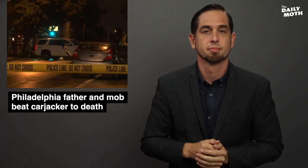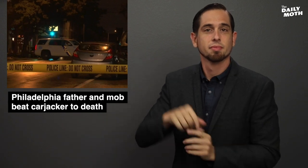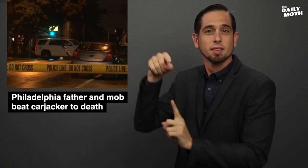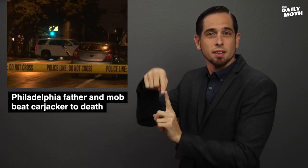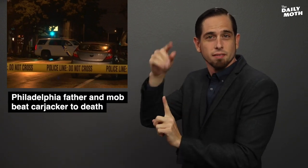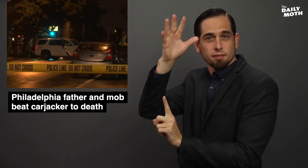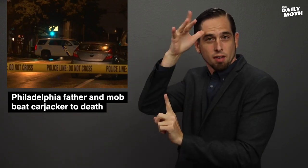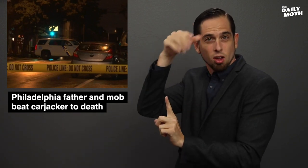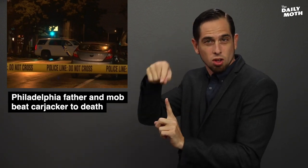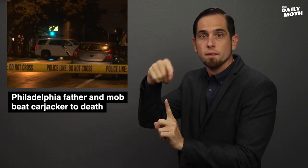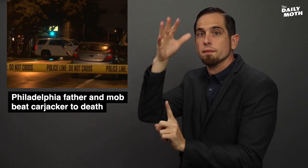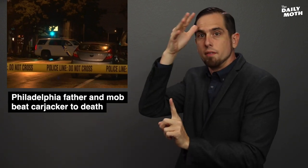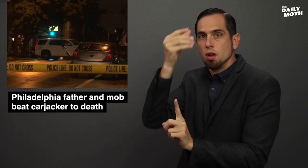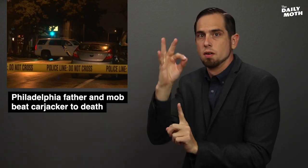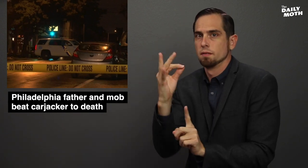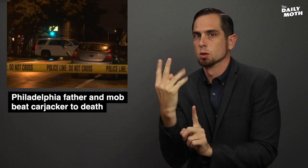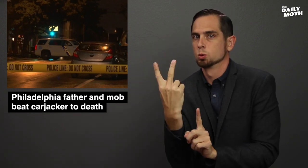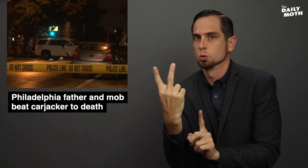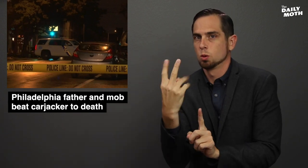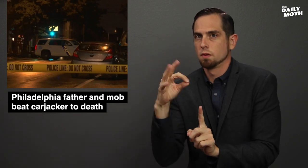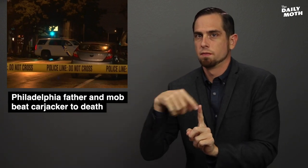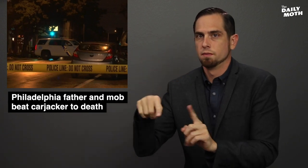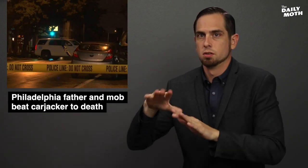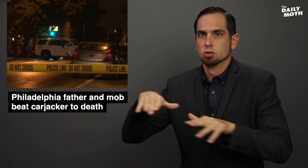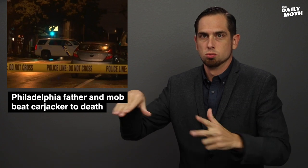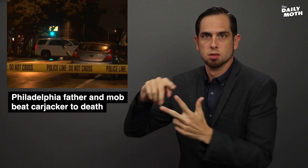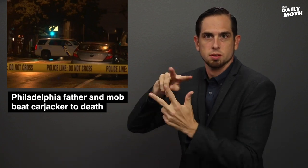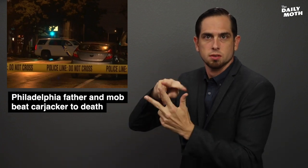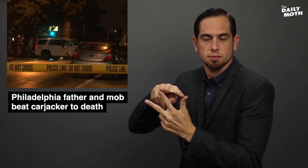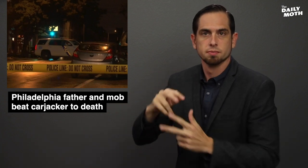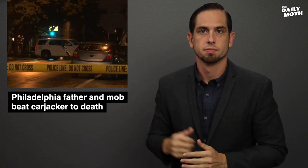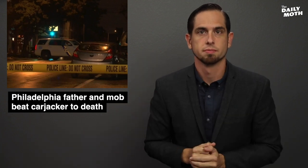The father was the father of two of the children.